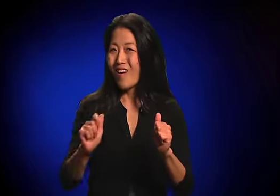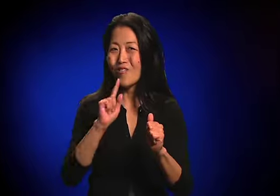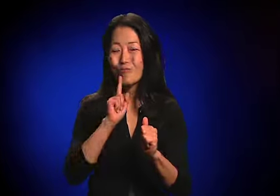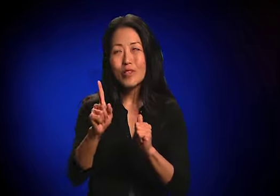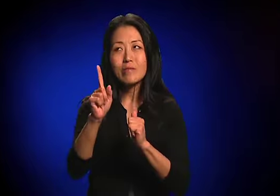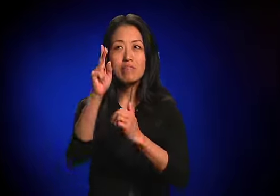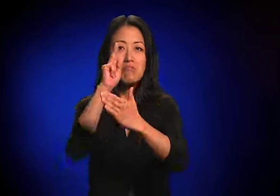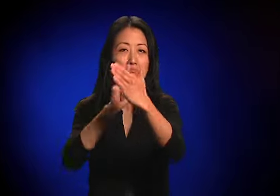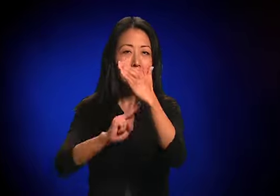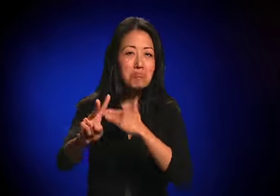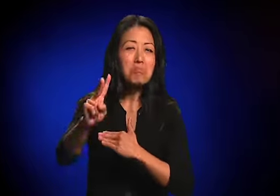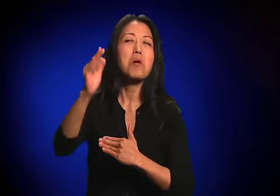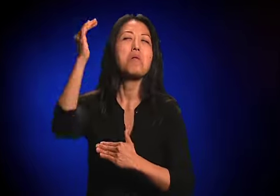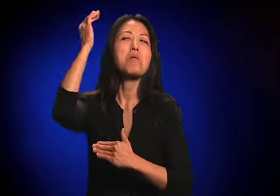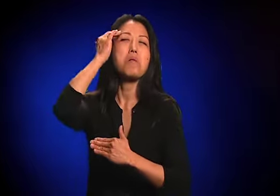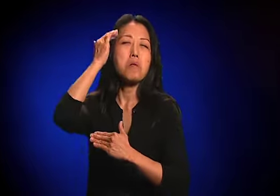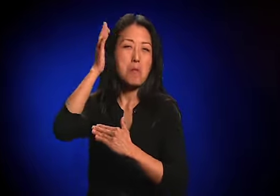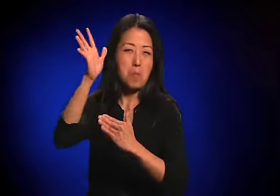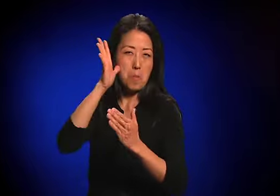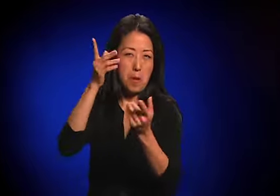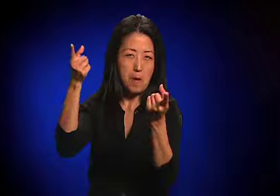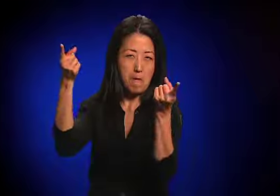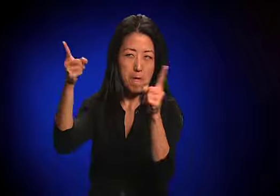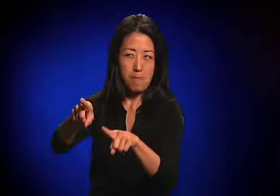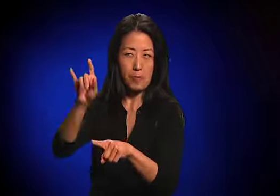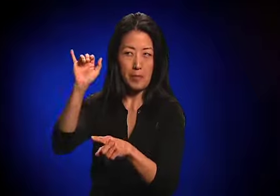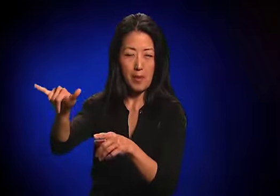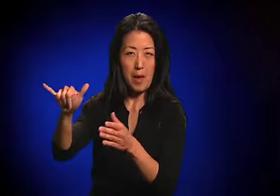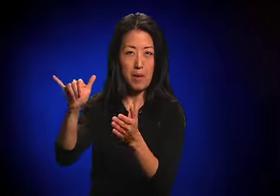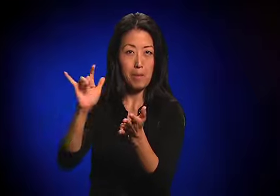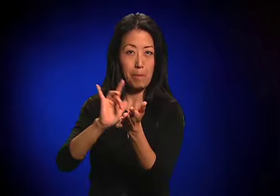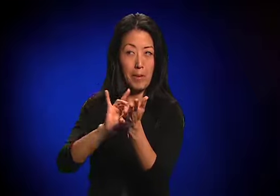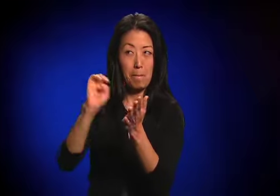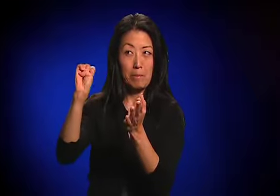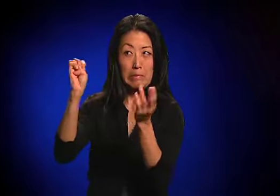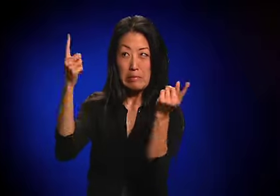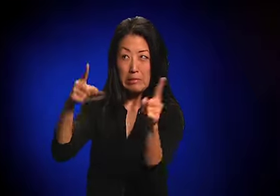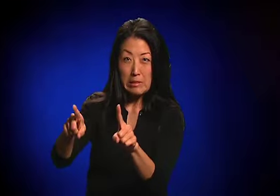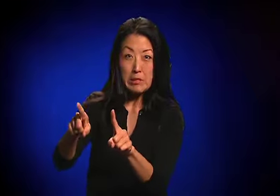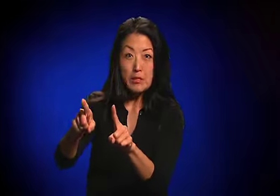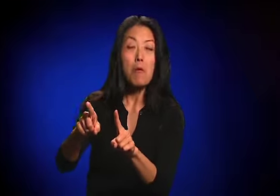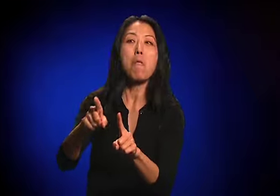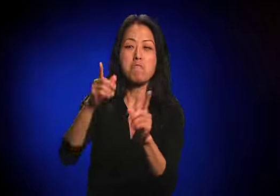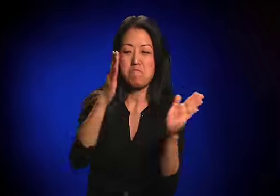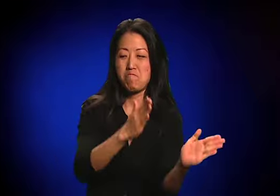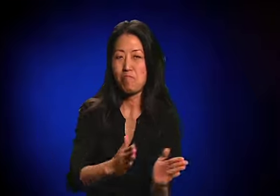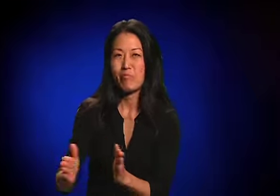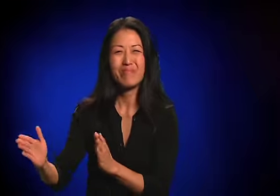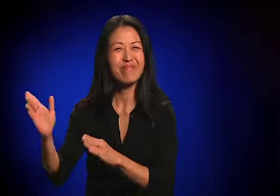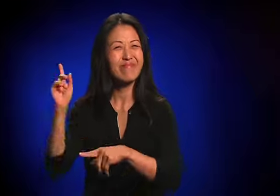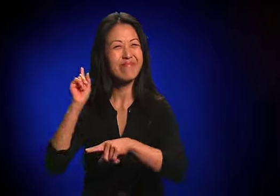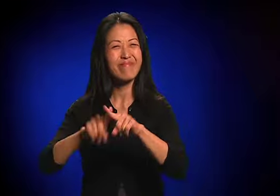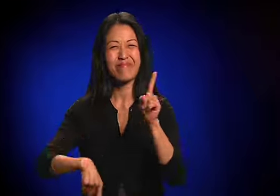No one can predict if or when a medical emergency will occur.